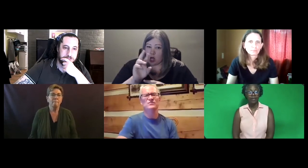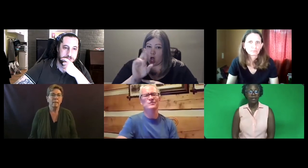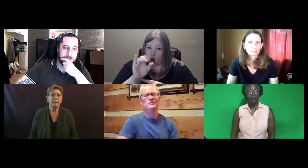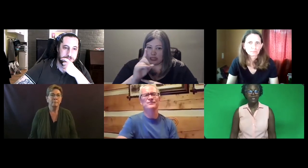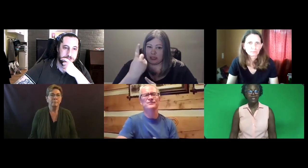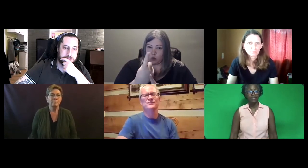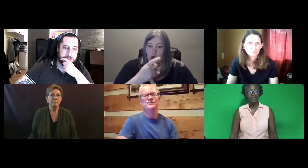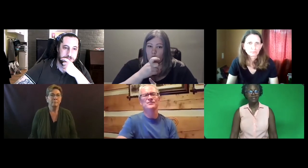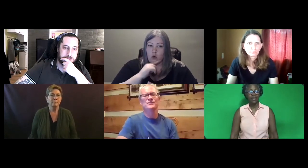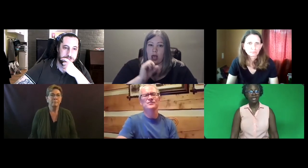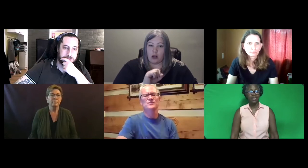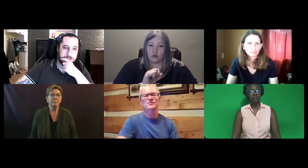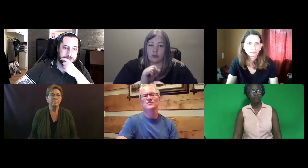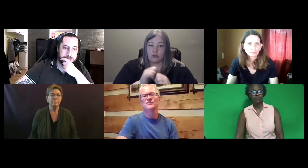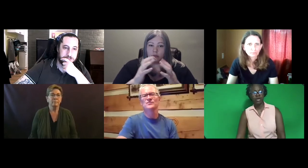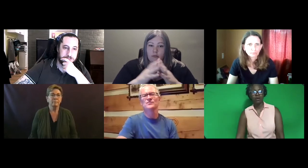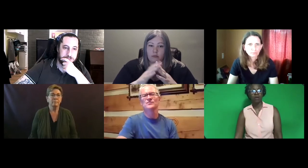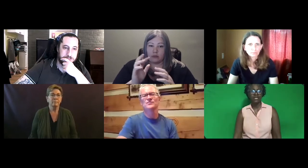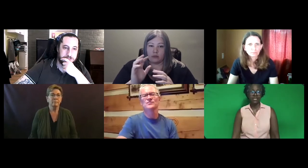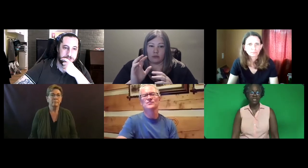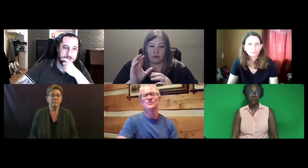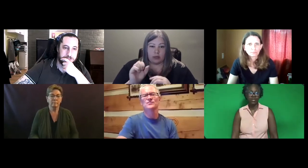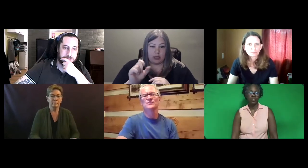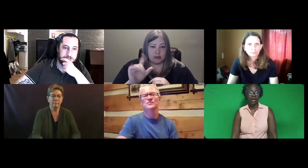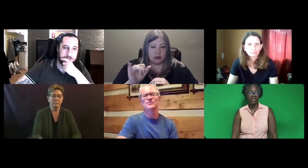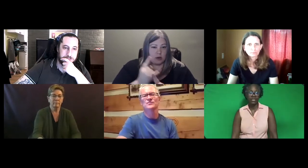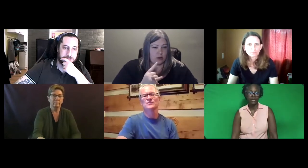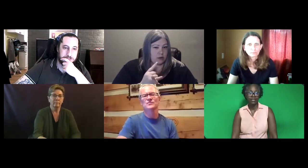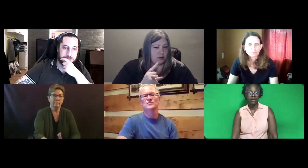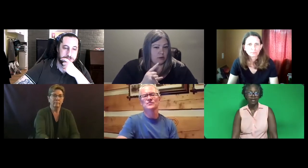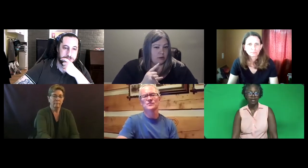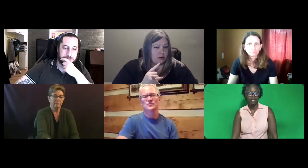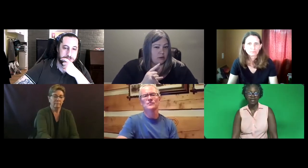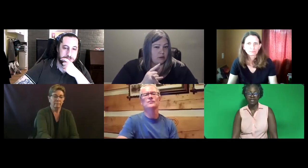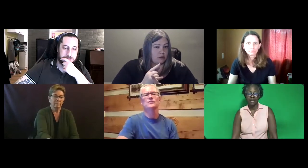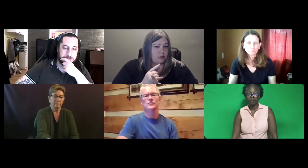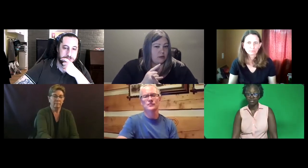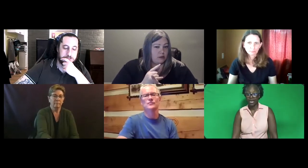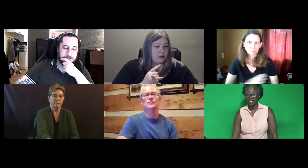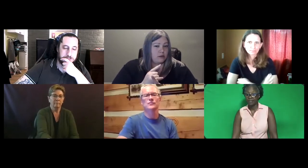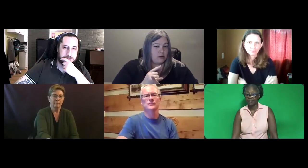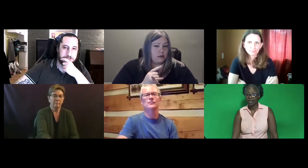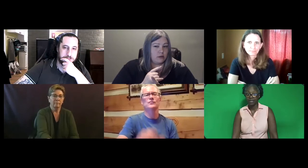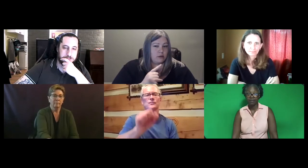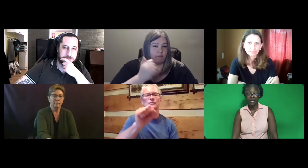Katie: And RID is the one that actually established CASLI; is that correct?